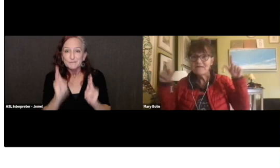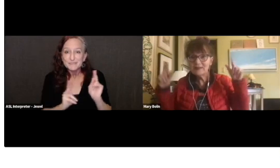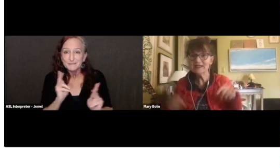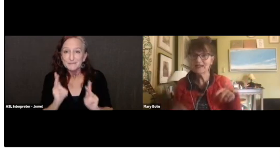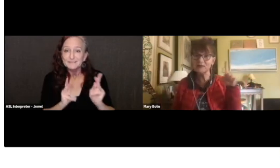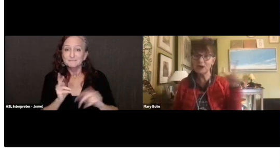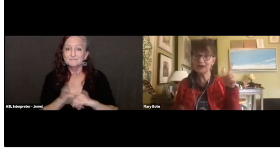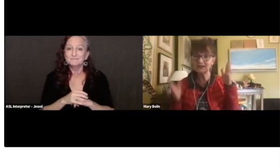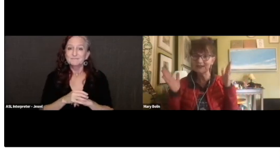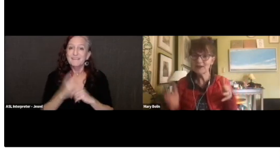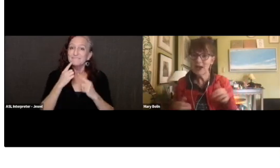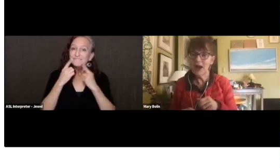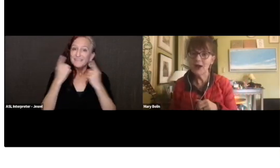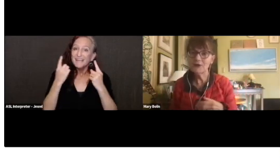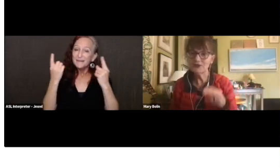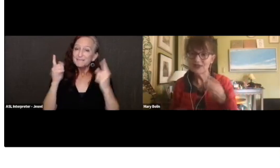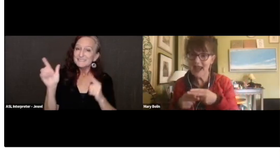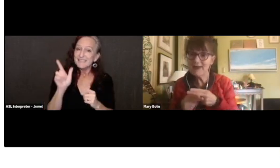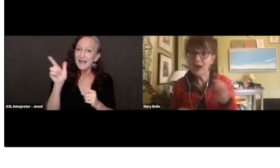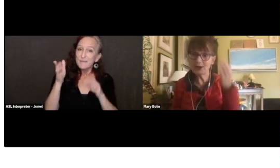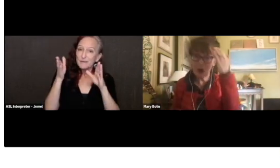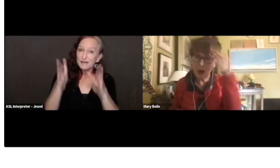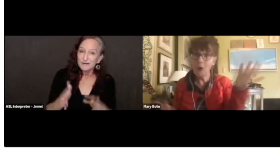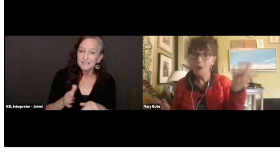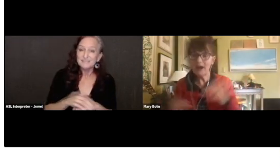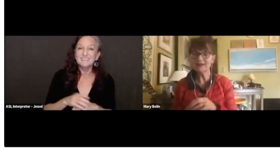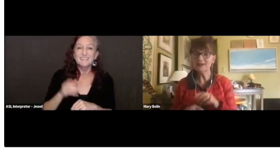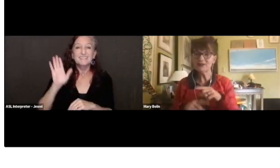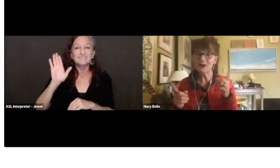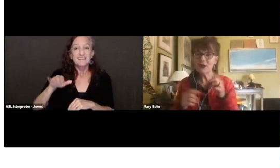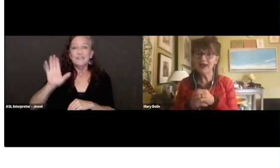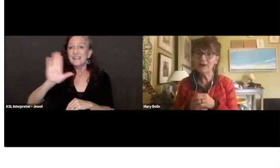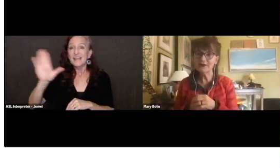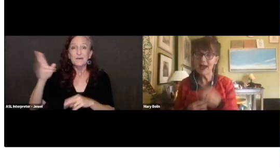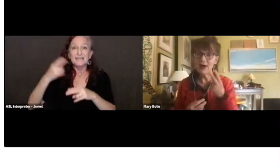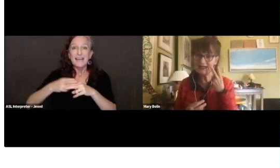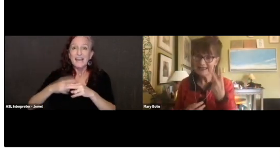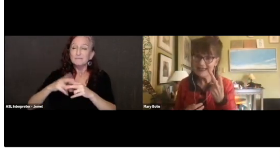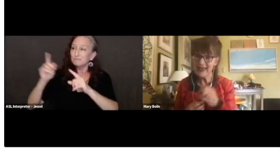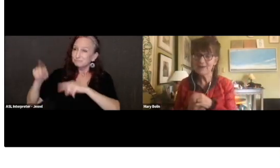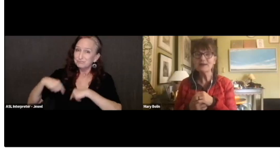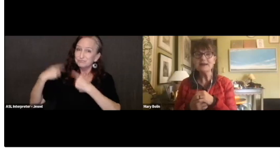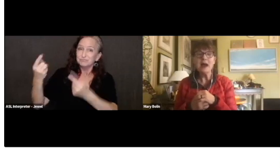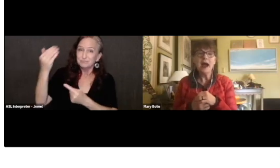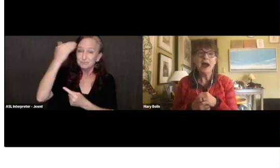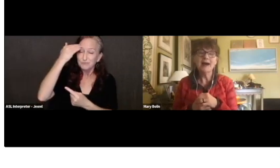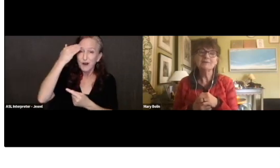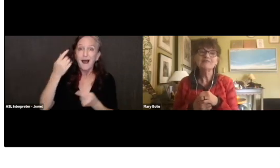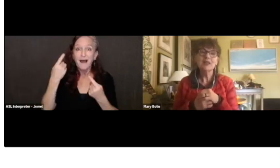famous librarians whose name I know but, you know, now I see them.